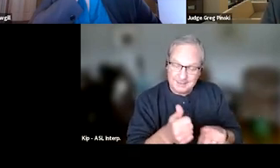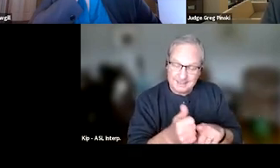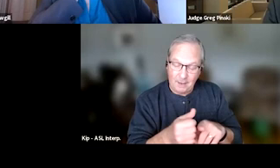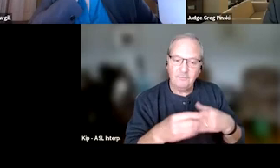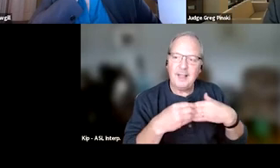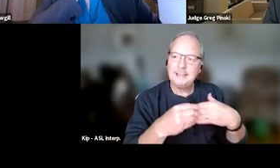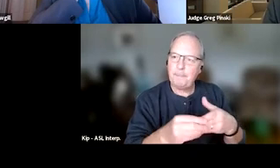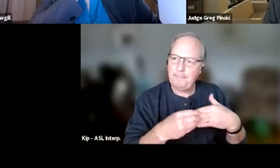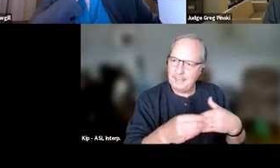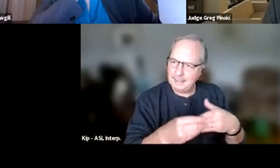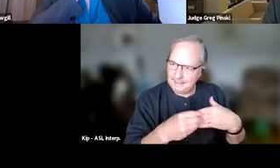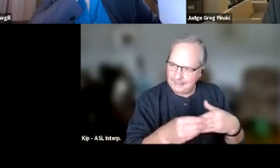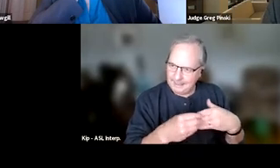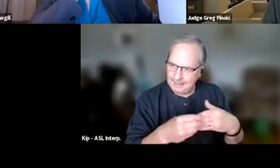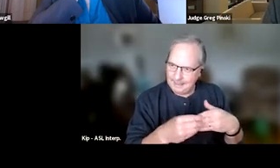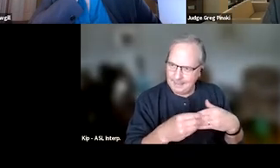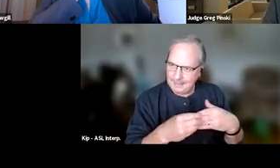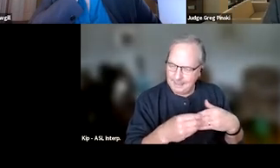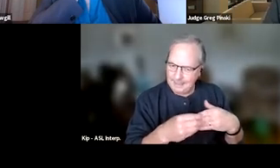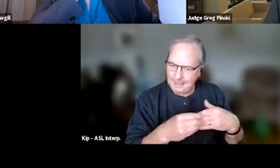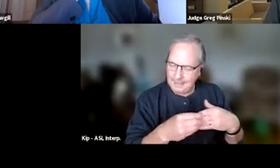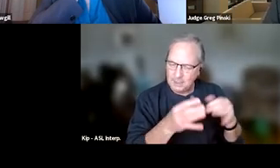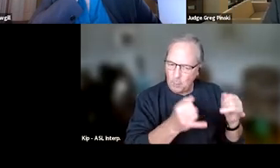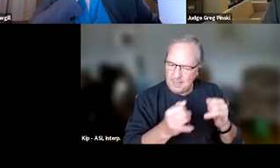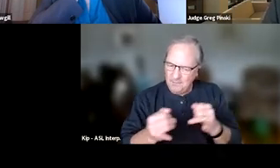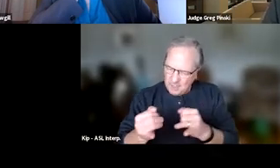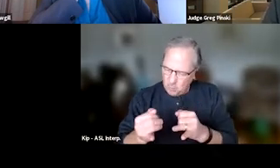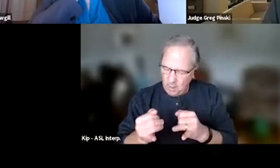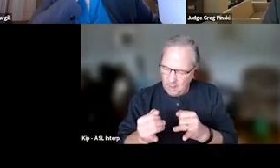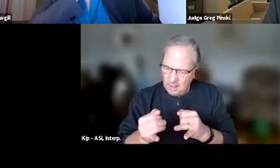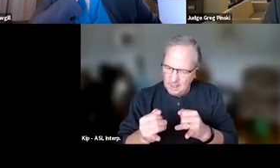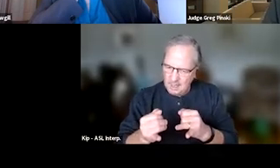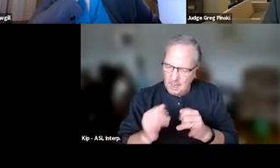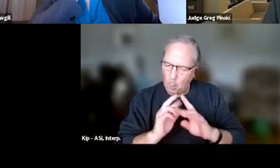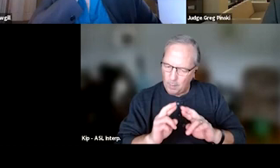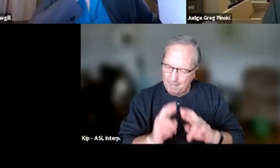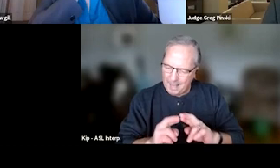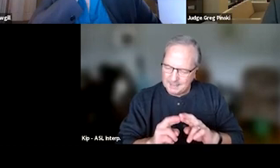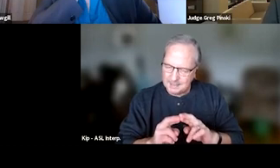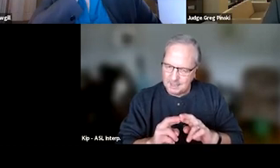to address individualized responses is very important.